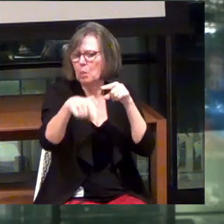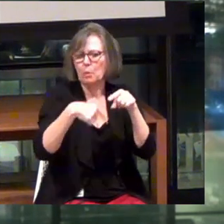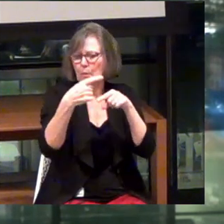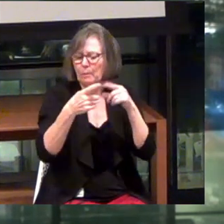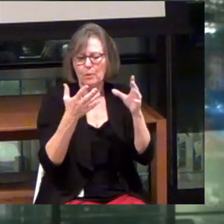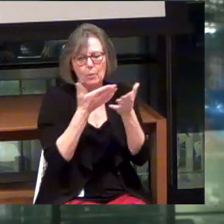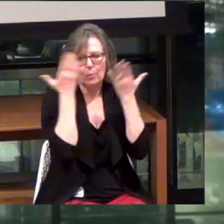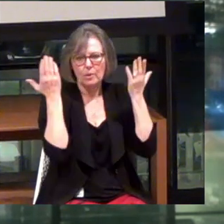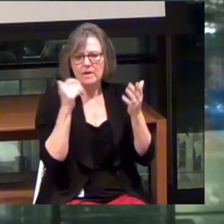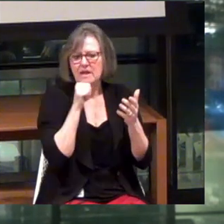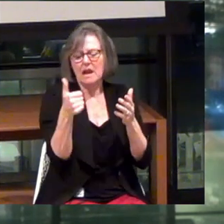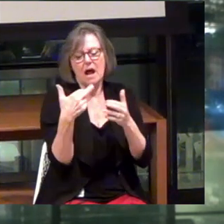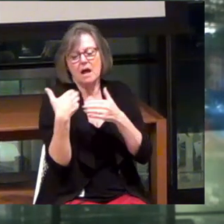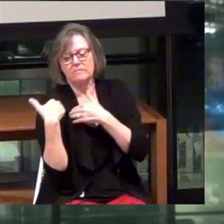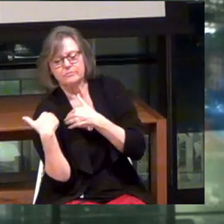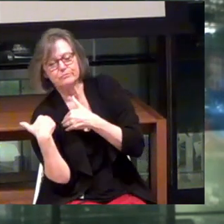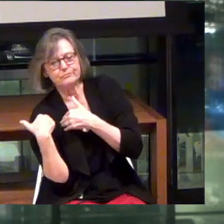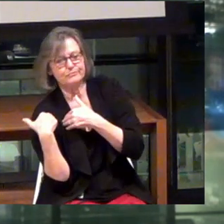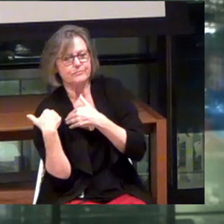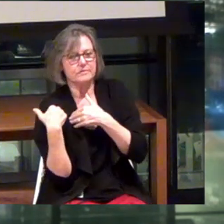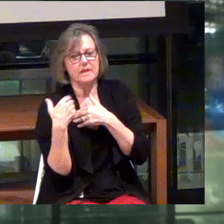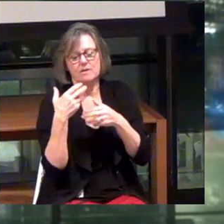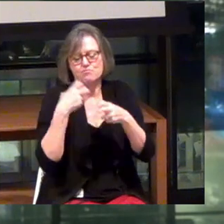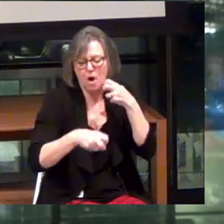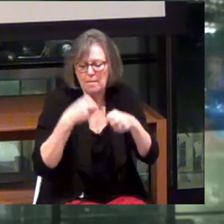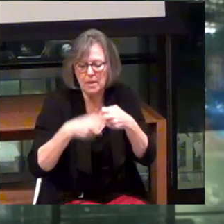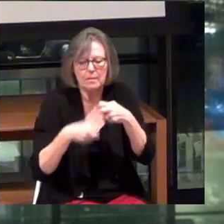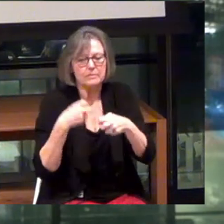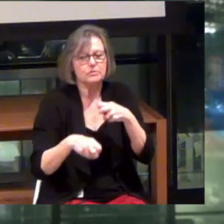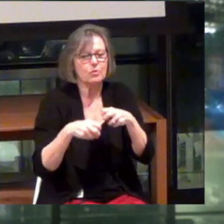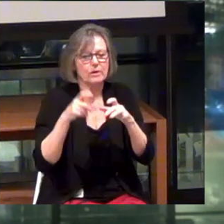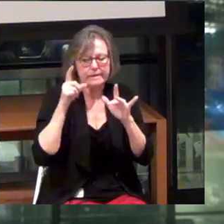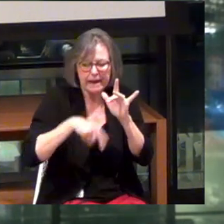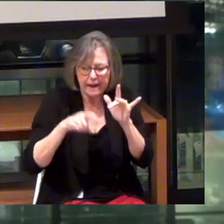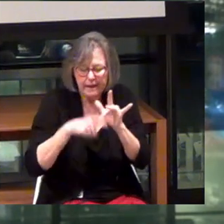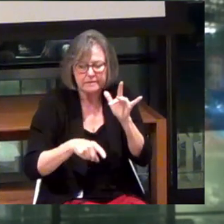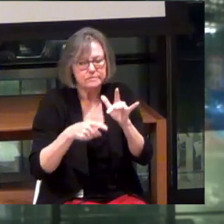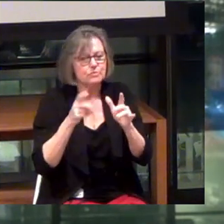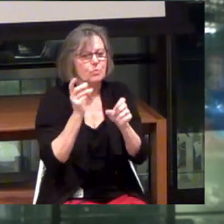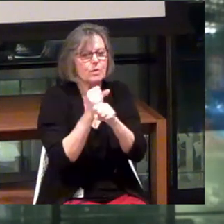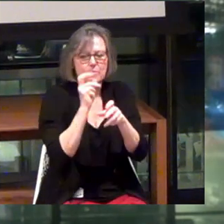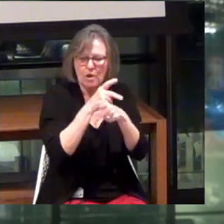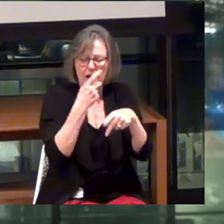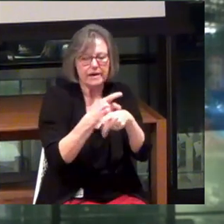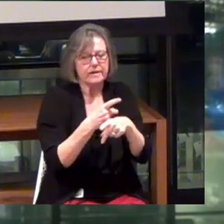And they're not held accountable for the shortcomings or the gaps that exist in the products that they brought to market.